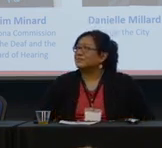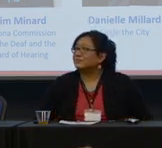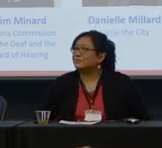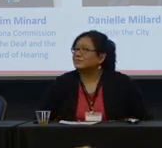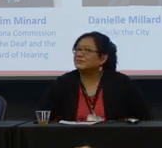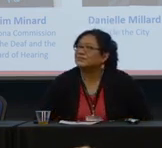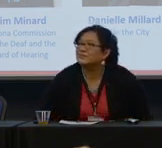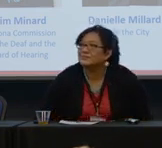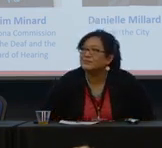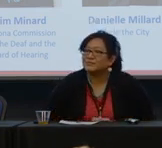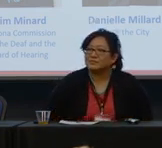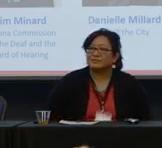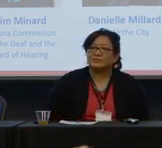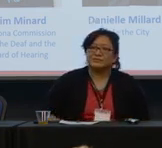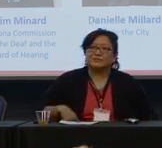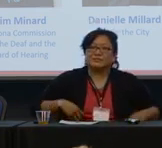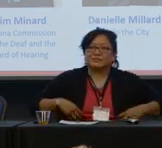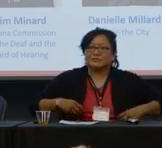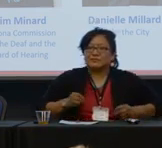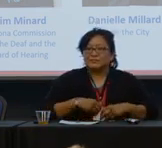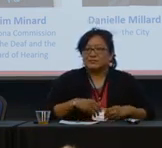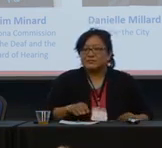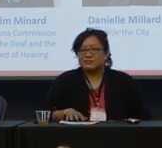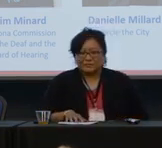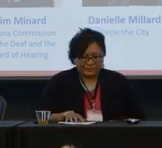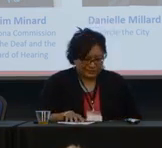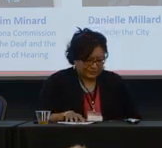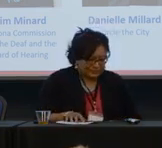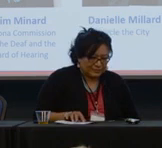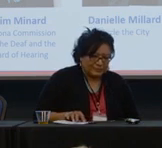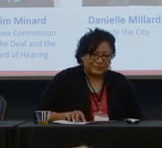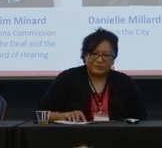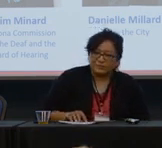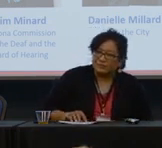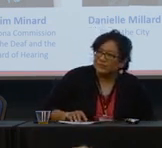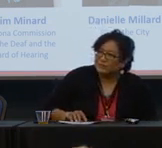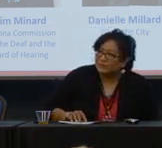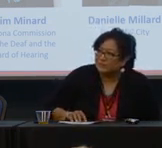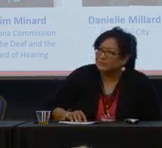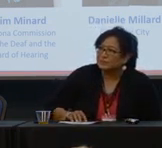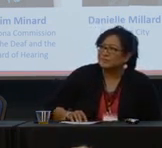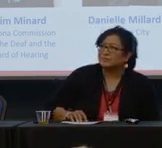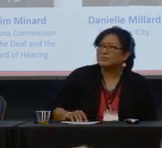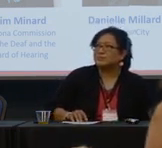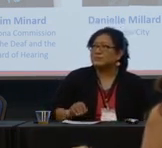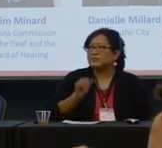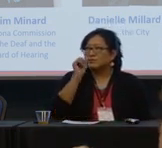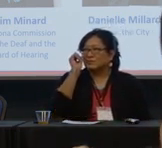Hi there. This one is for Kim Russell. So obviously not all tribal communities